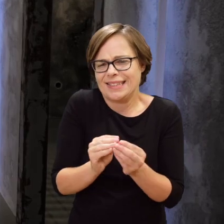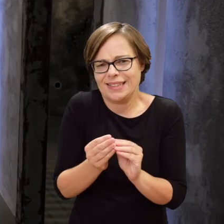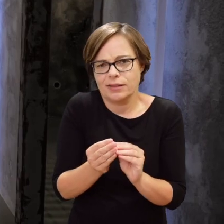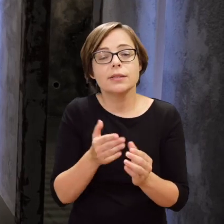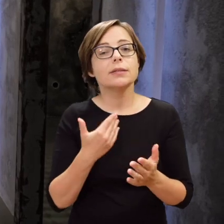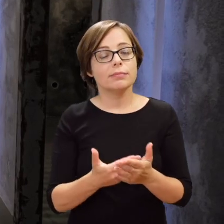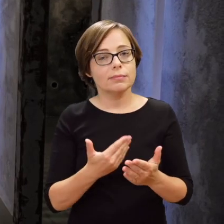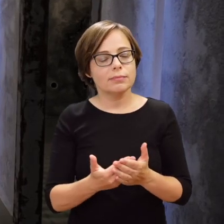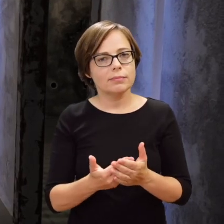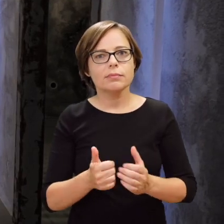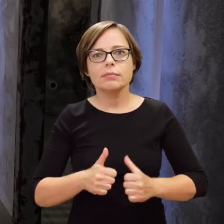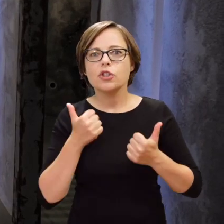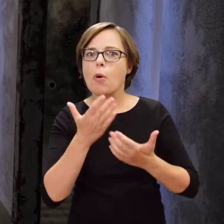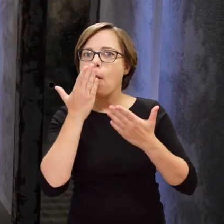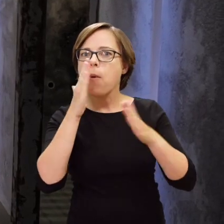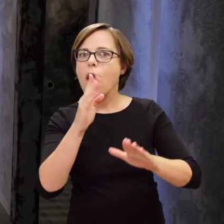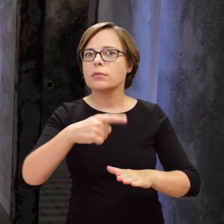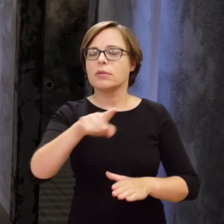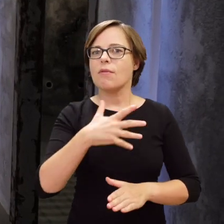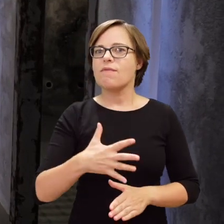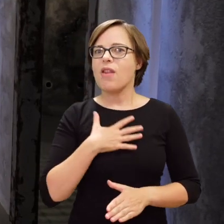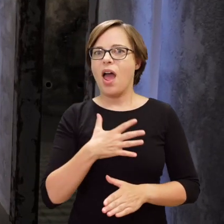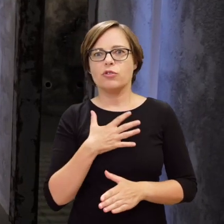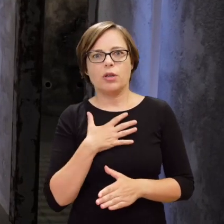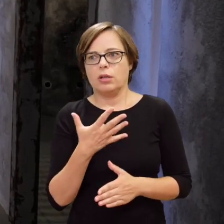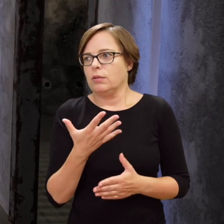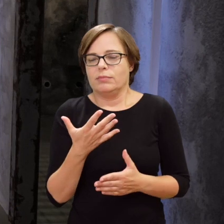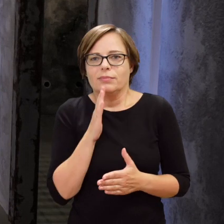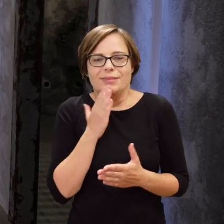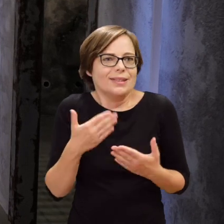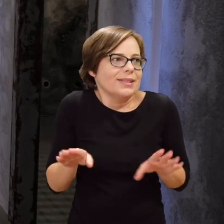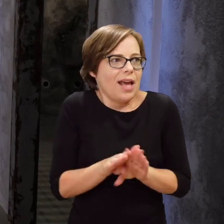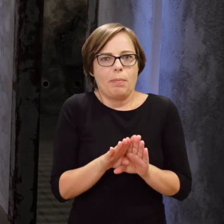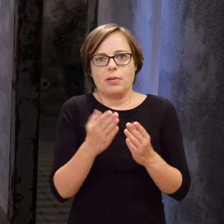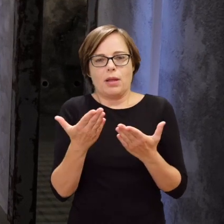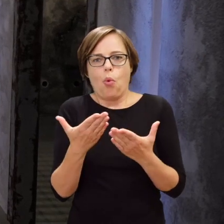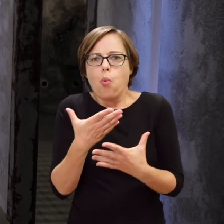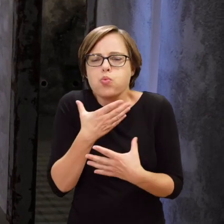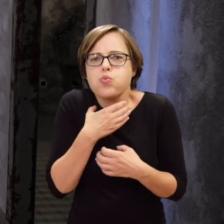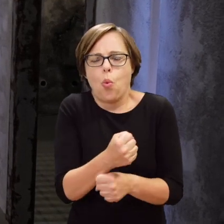so that it resembles the feeling of being stuck in an overcrowded bunker.